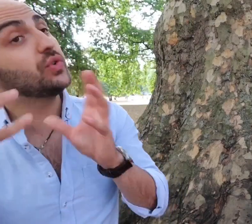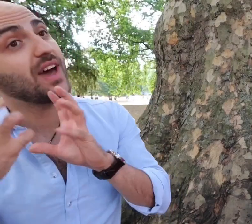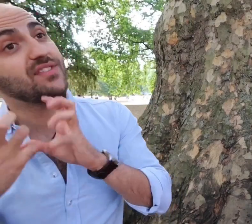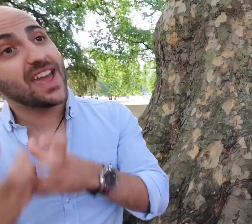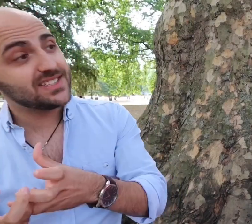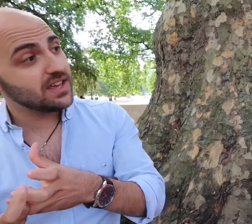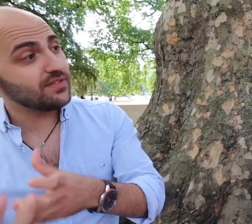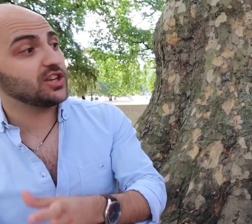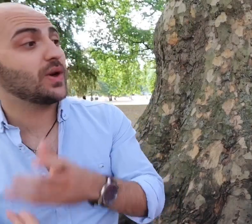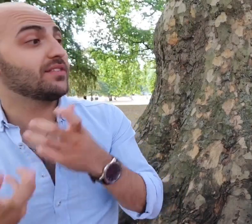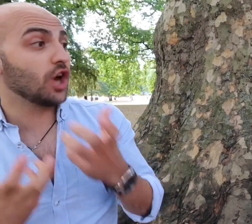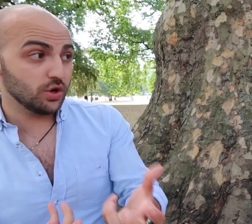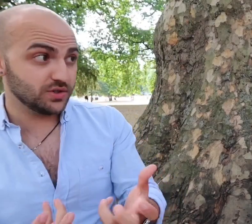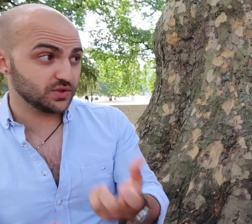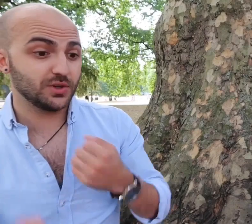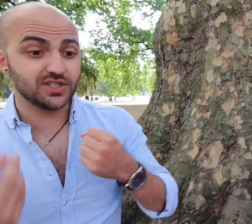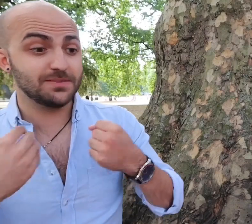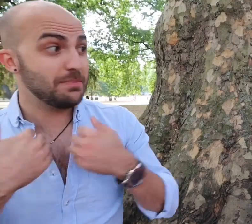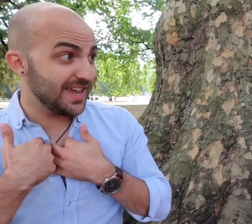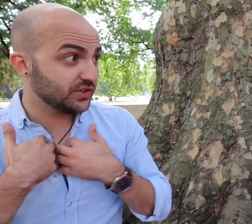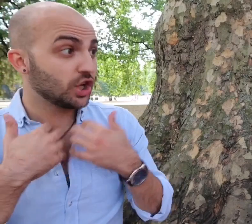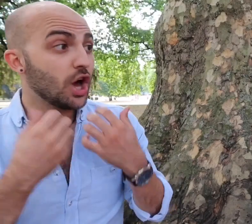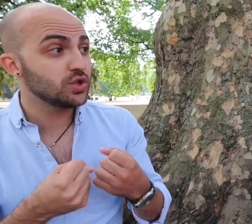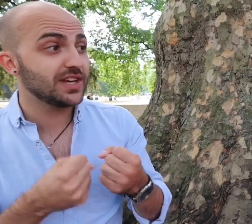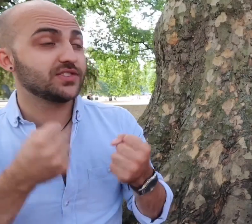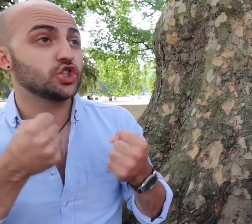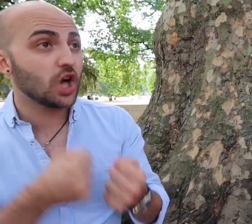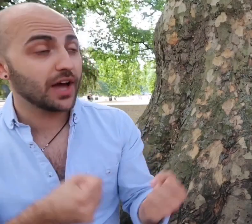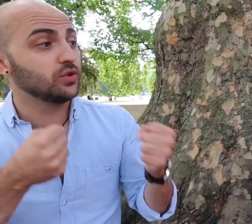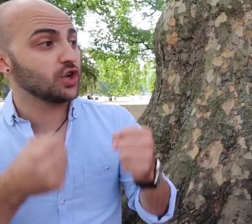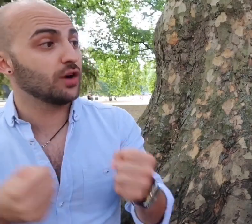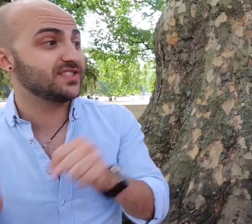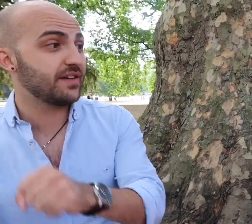also have native and you have CODAs which is me so CODA is a child of deaf